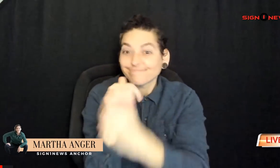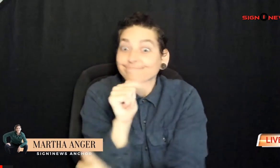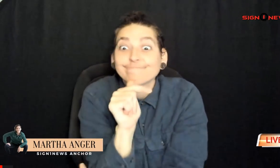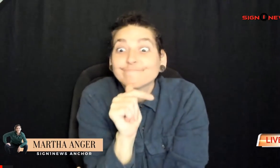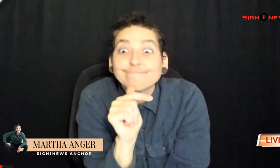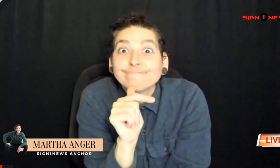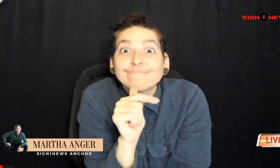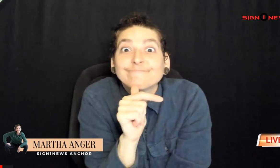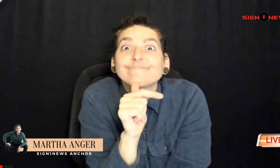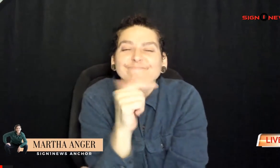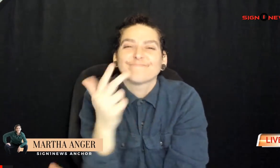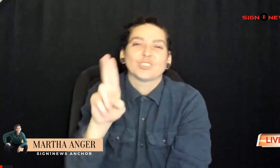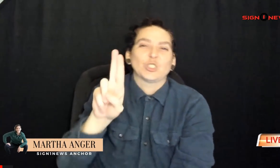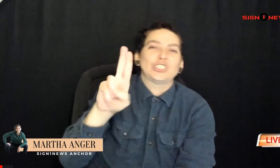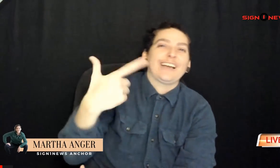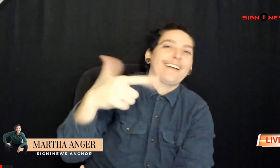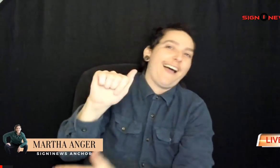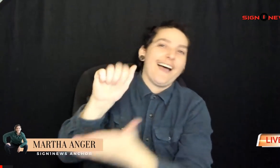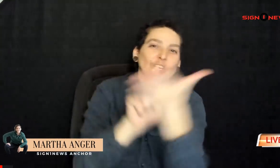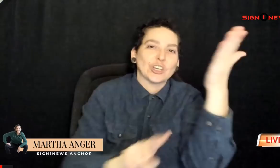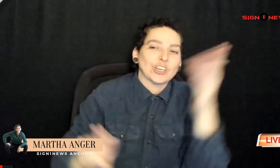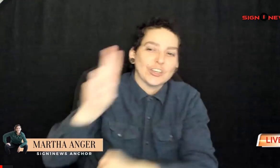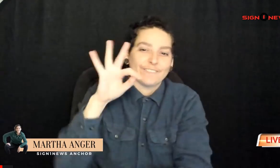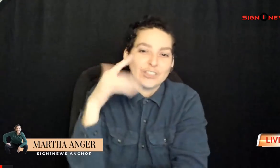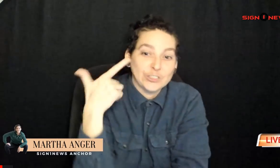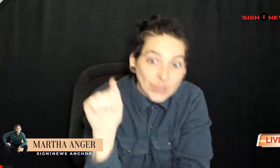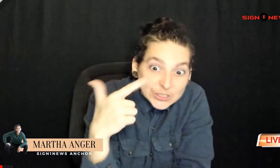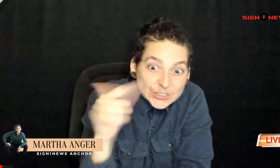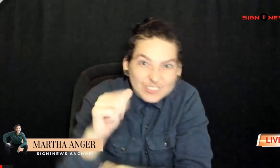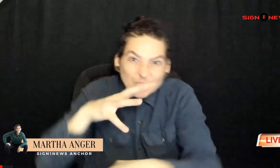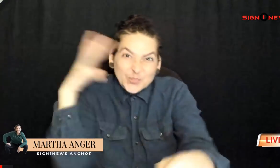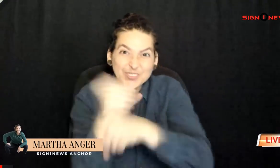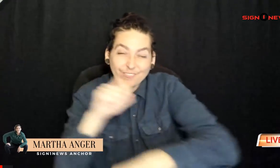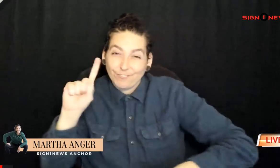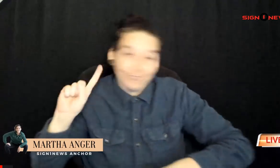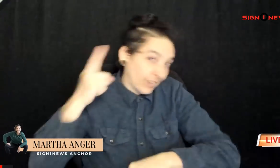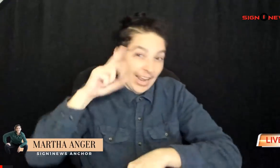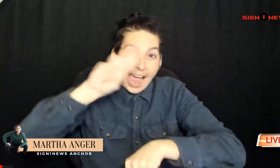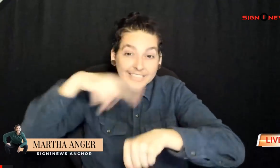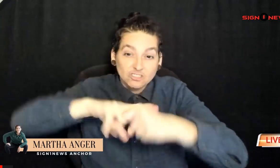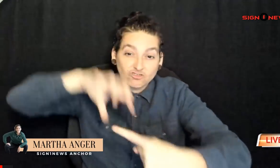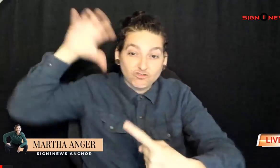a big congratulations to the University of Georgia football team for winning its first